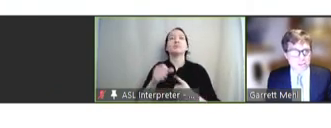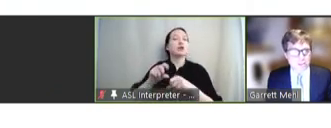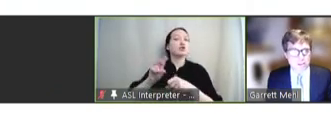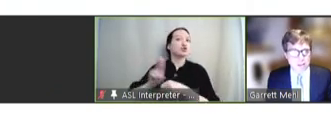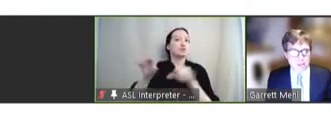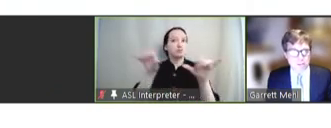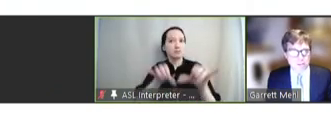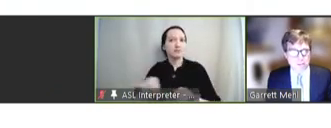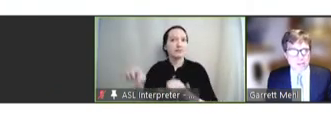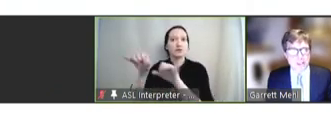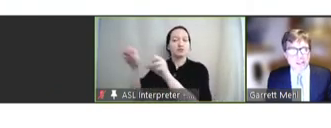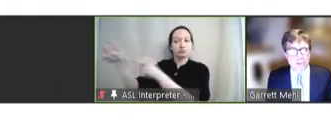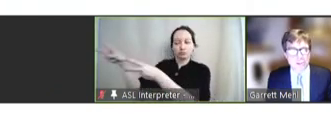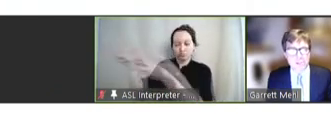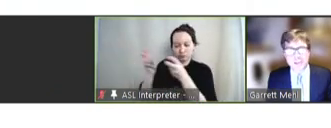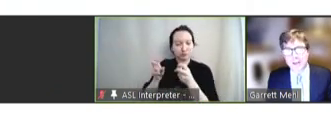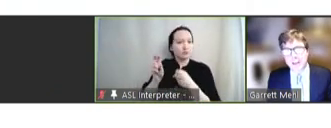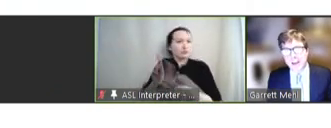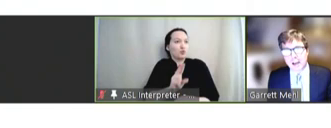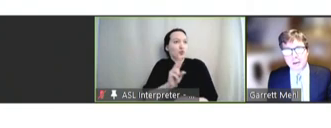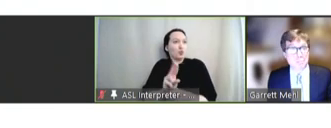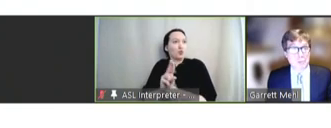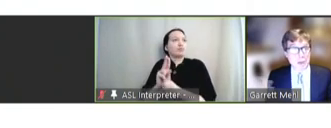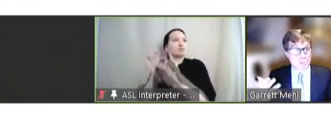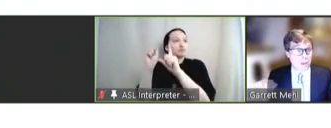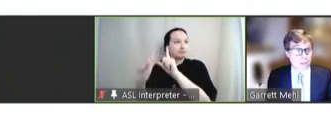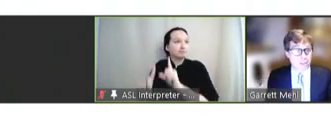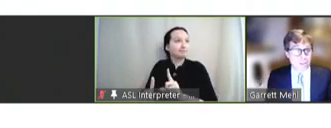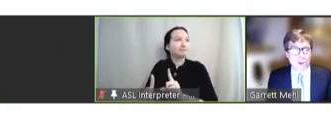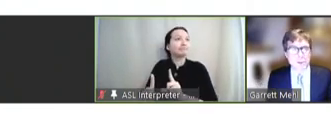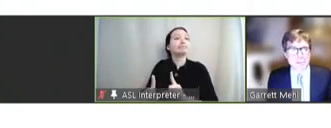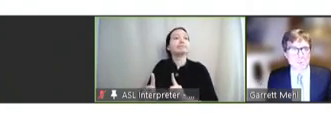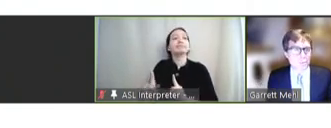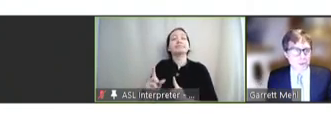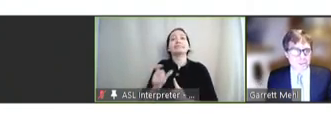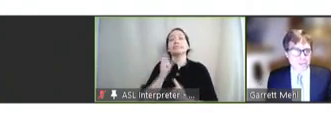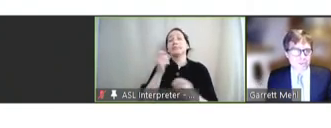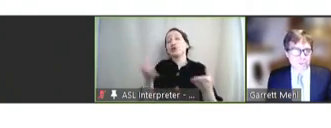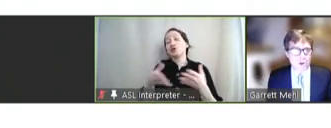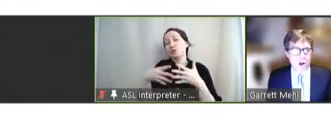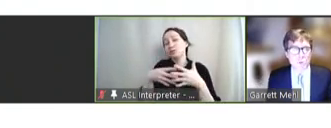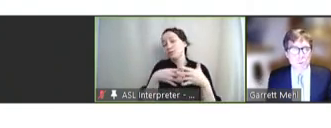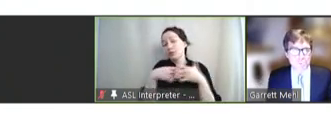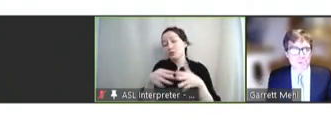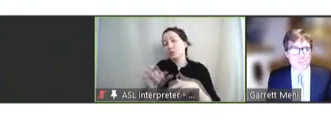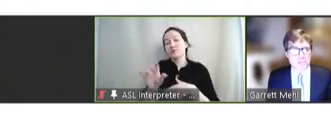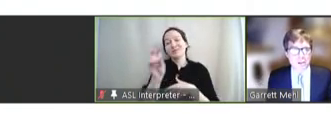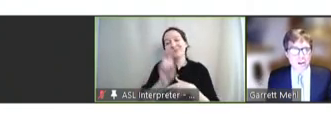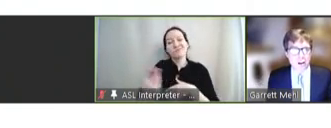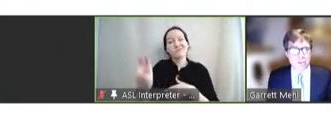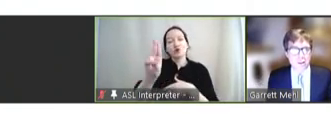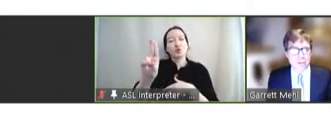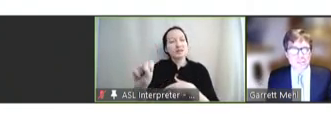and facilitate use outside of the U.S., as well, because of travel purposes and other things.